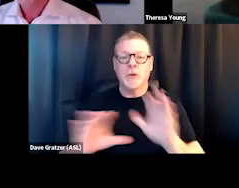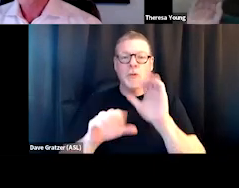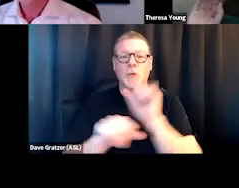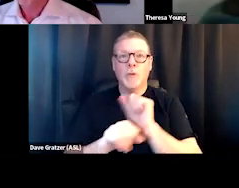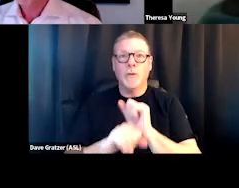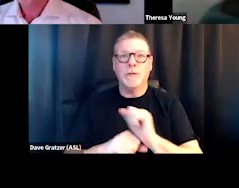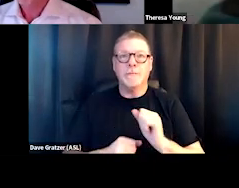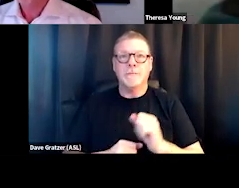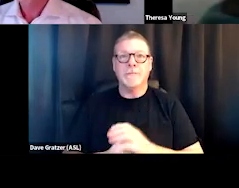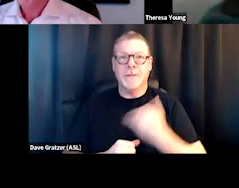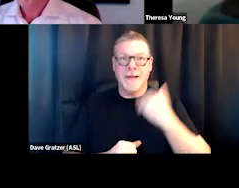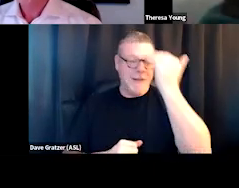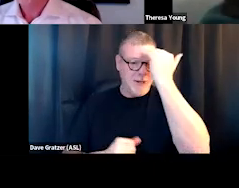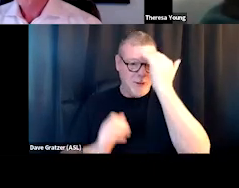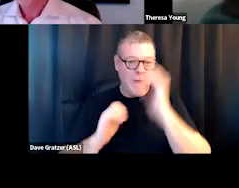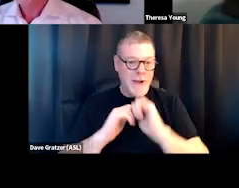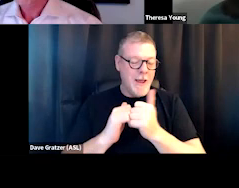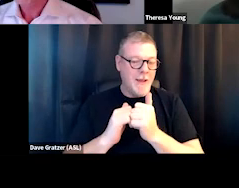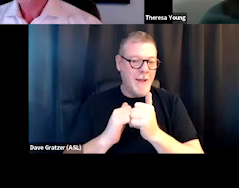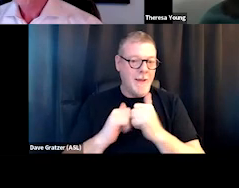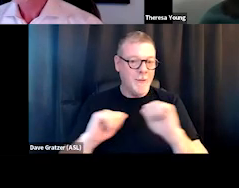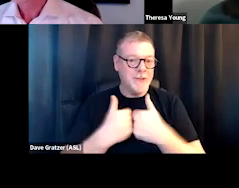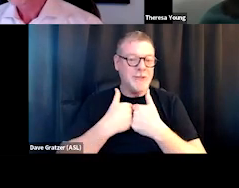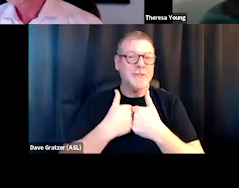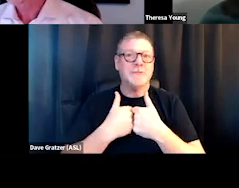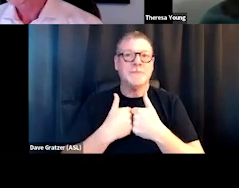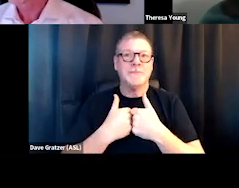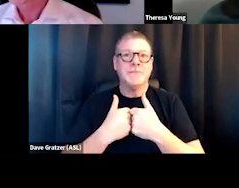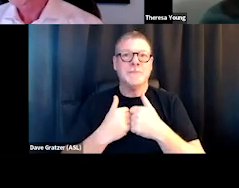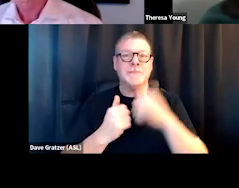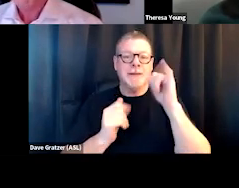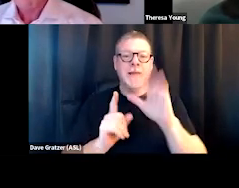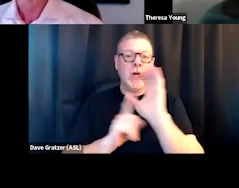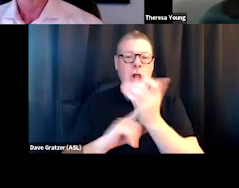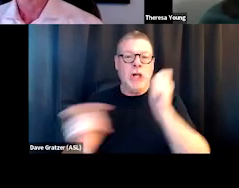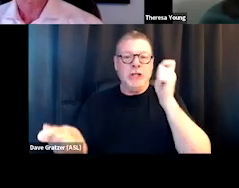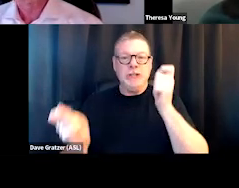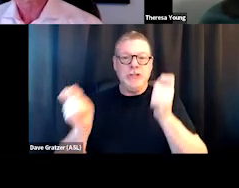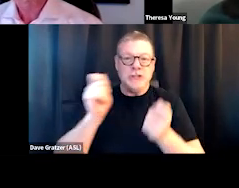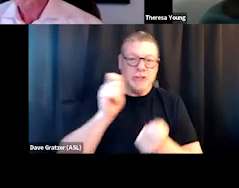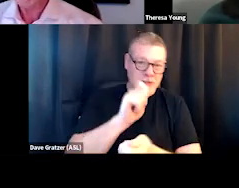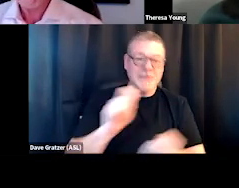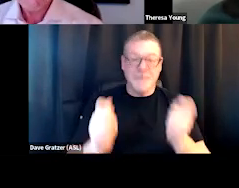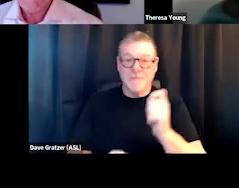I know how challenging those cultural shifts can be. So just would encourage everyone listening